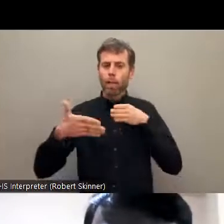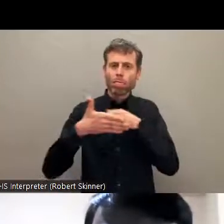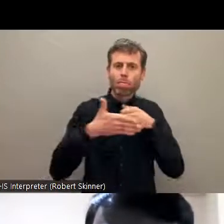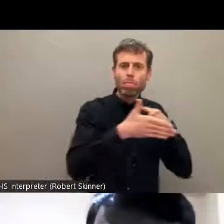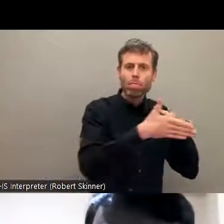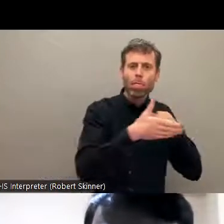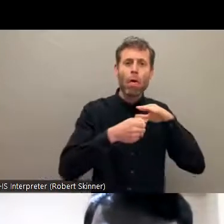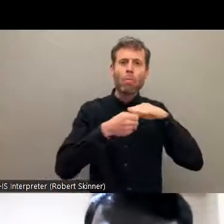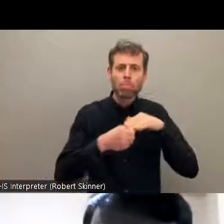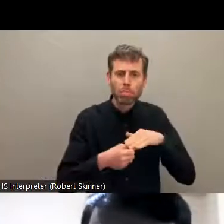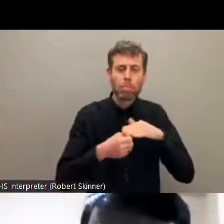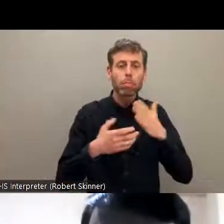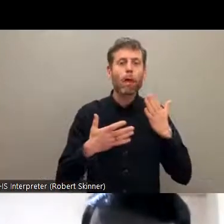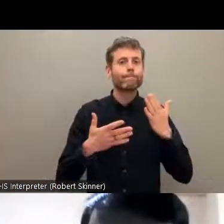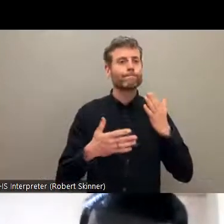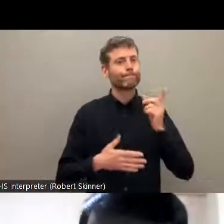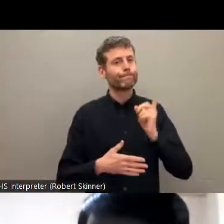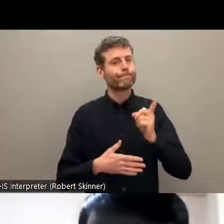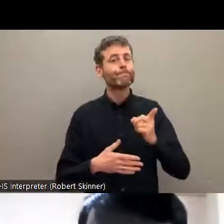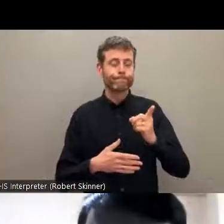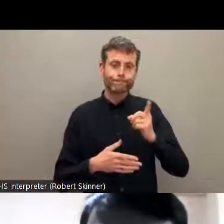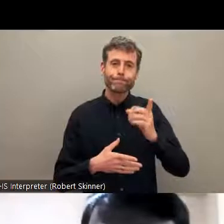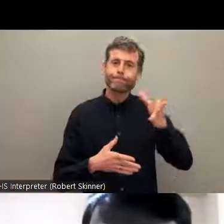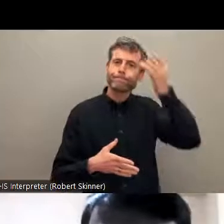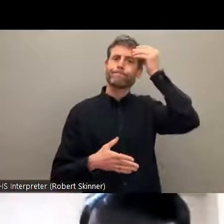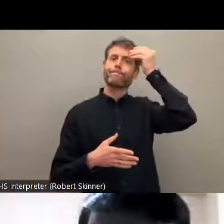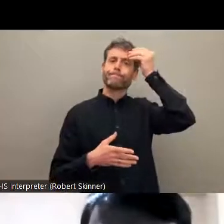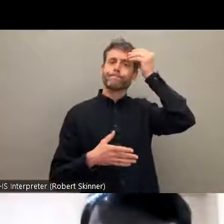discrimination and discriminations based on